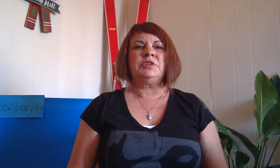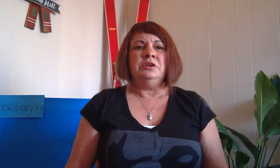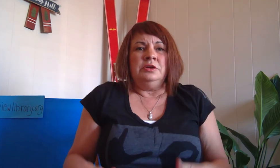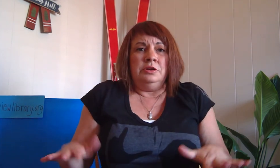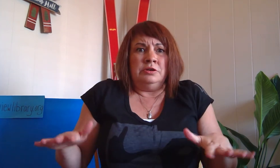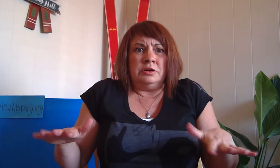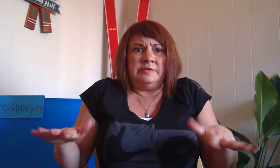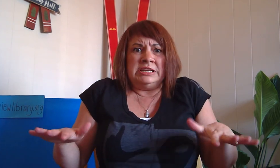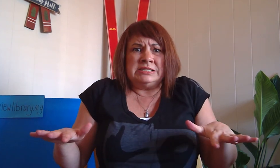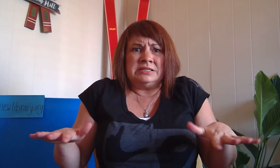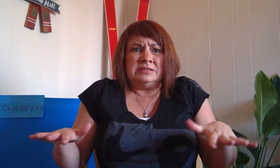nervous